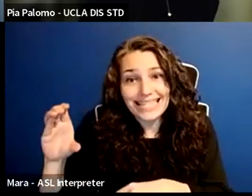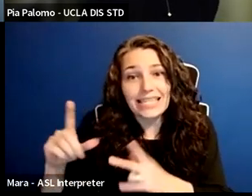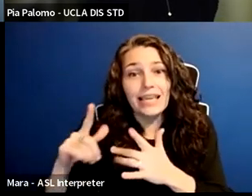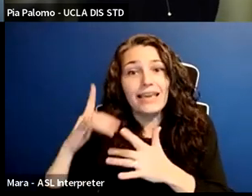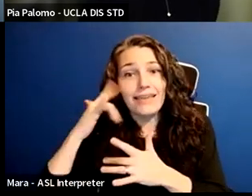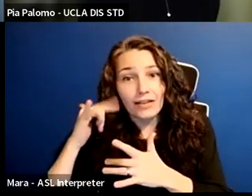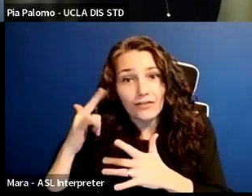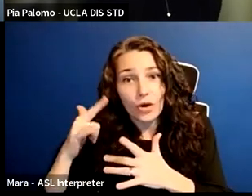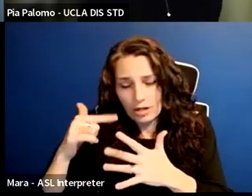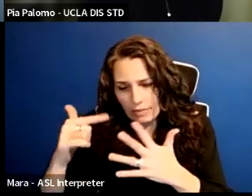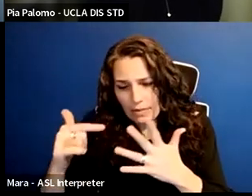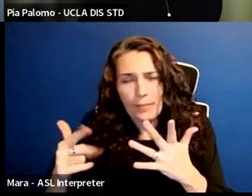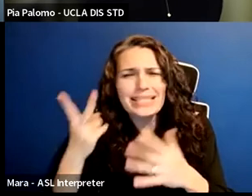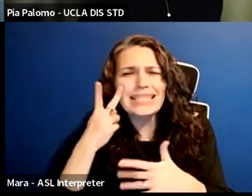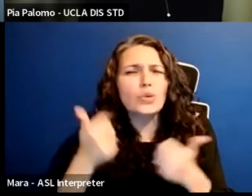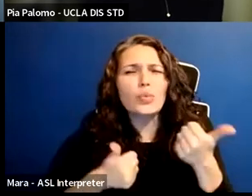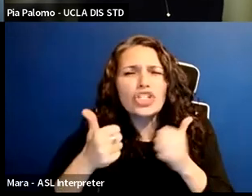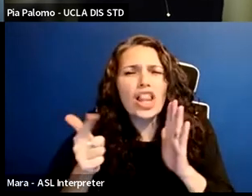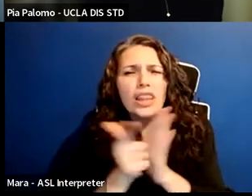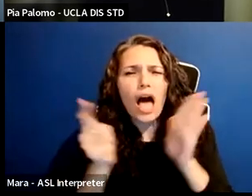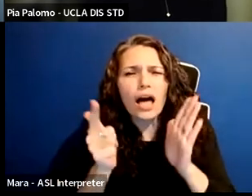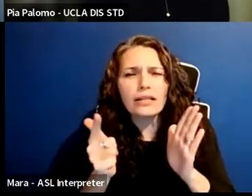look toward mediation, look towards various things,